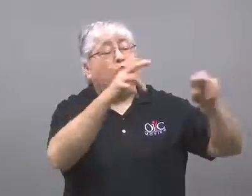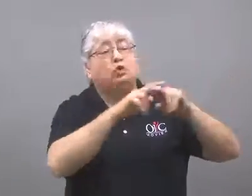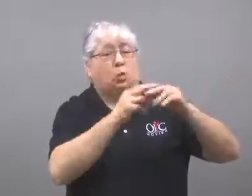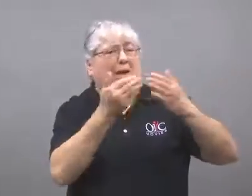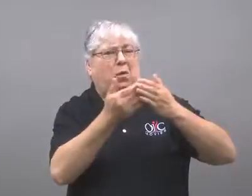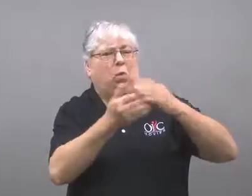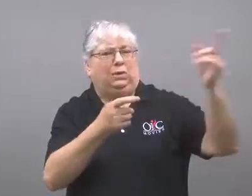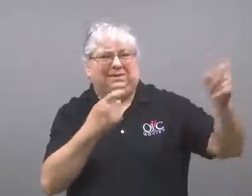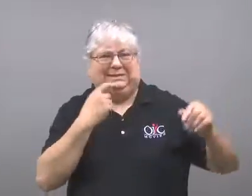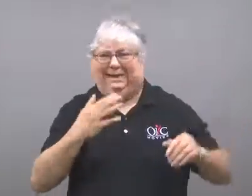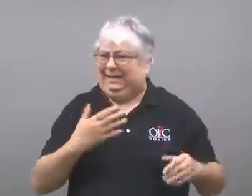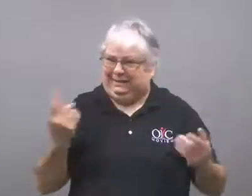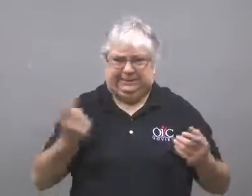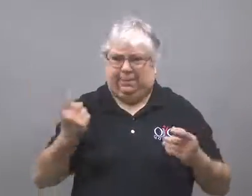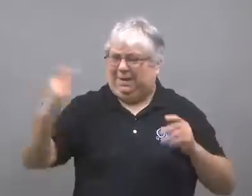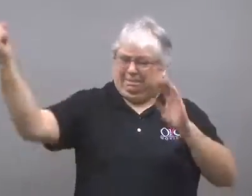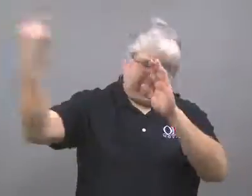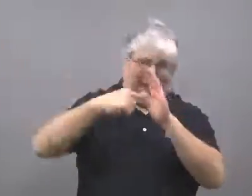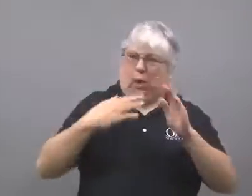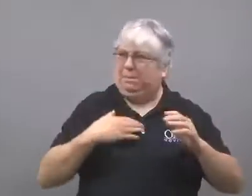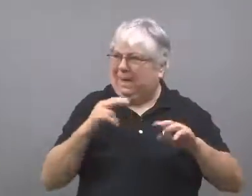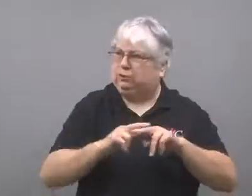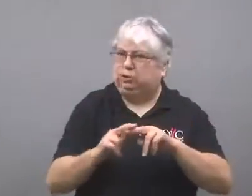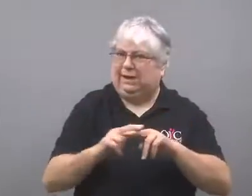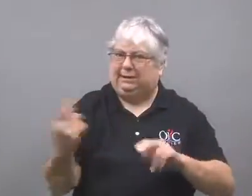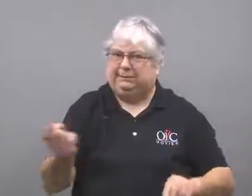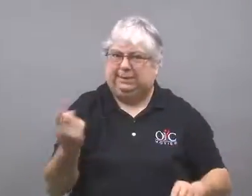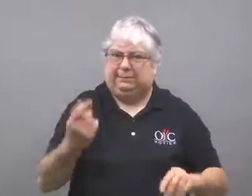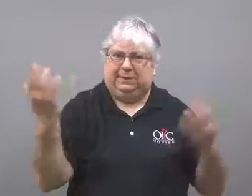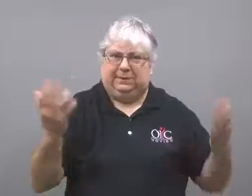The engineer on that other nearby train said something had hit his train.